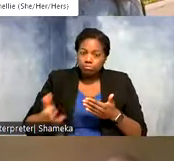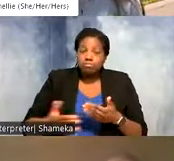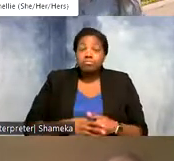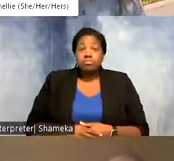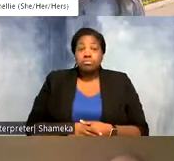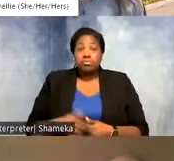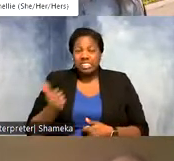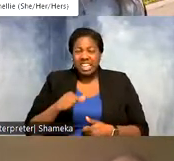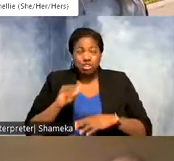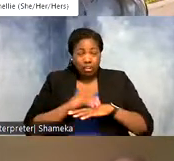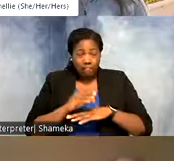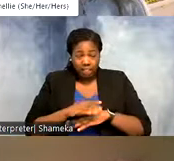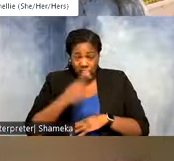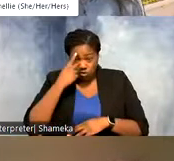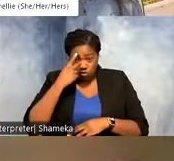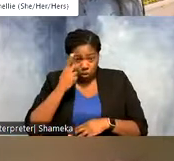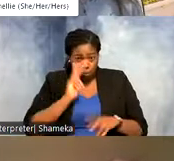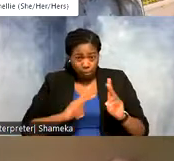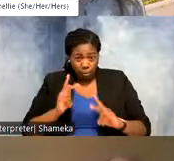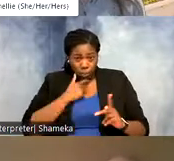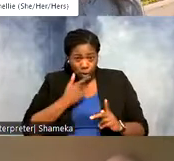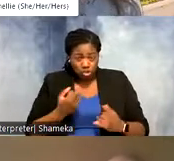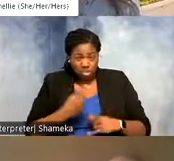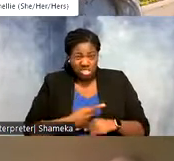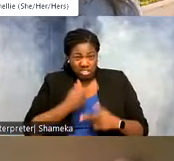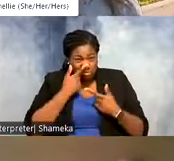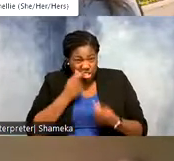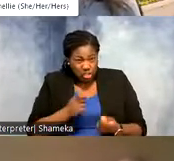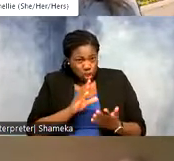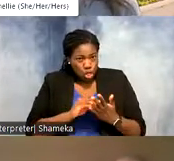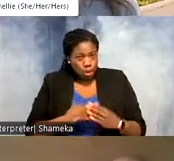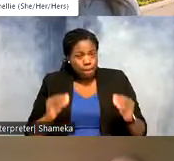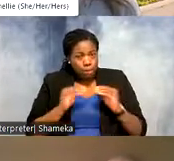advice for folks watching that might be interested in learning more getting involved in coding?